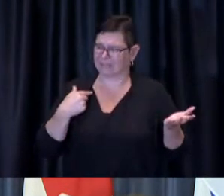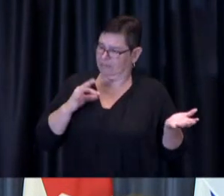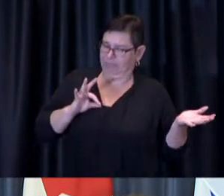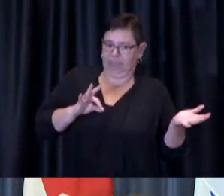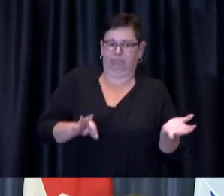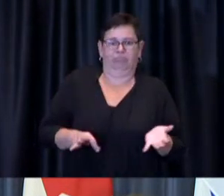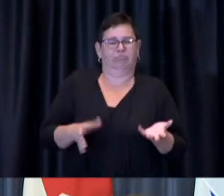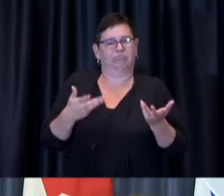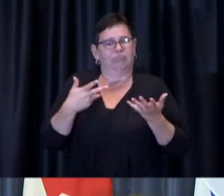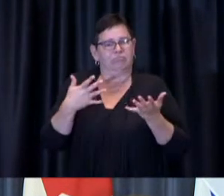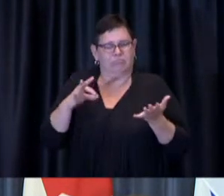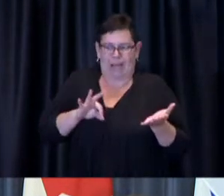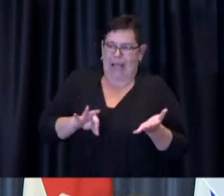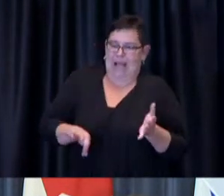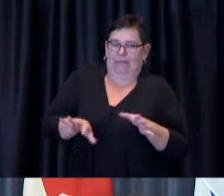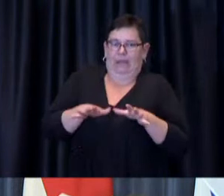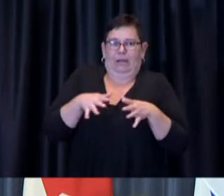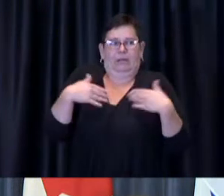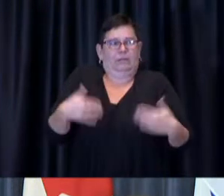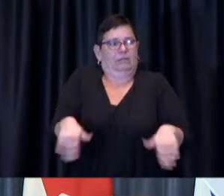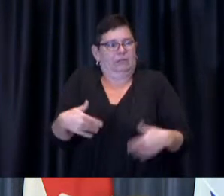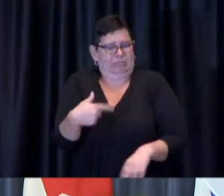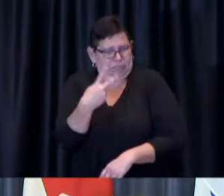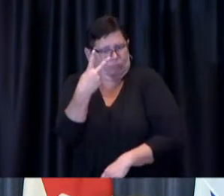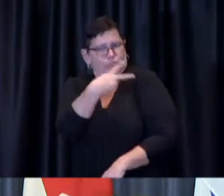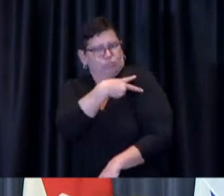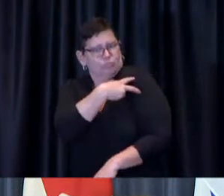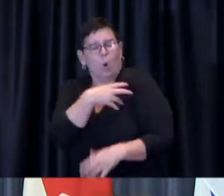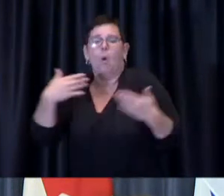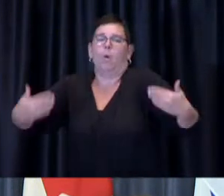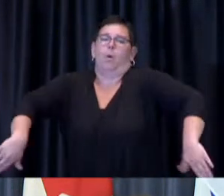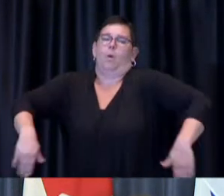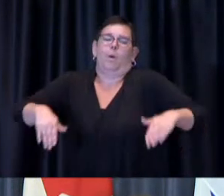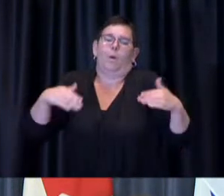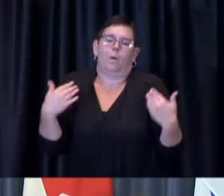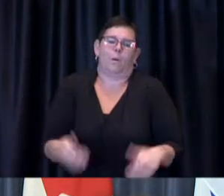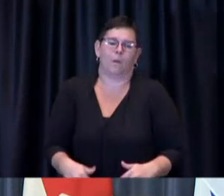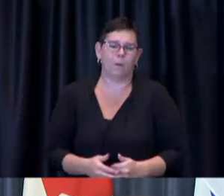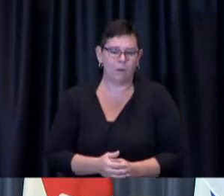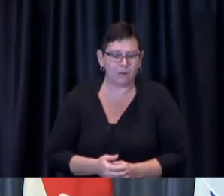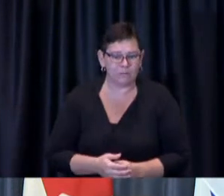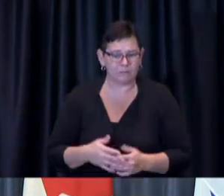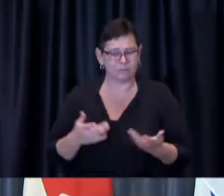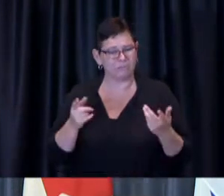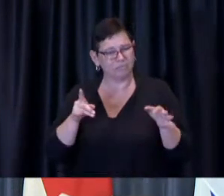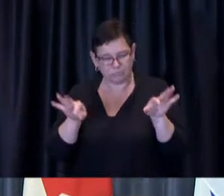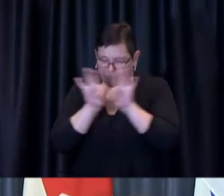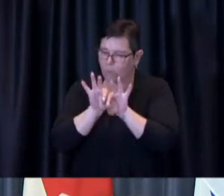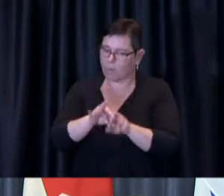We want to protect that, by completing second doses or getting a first.